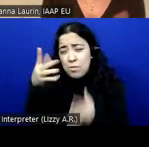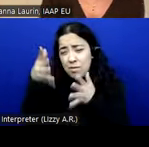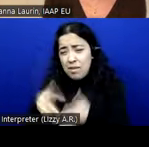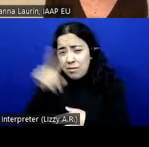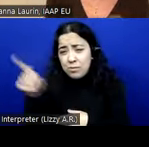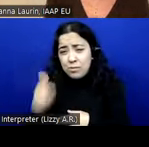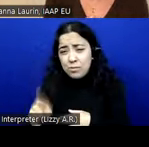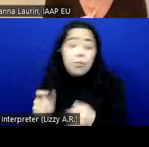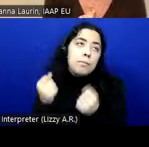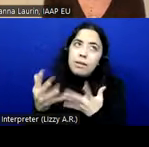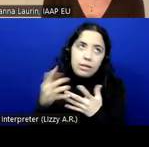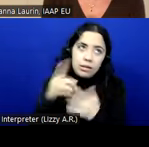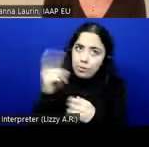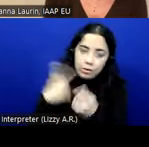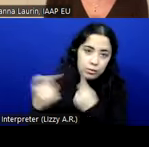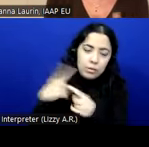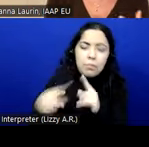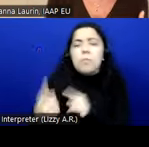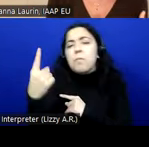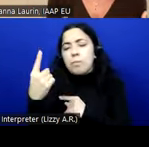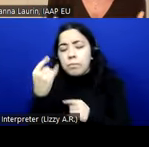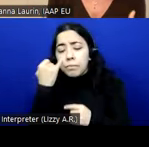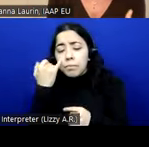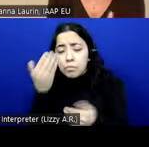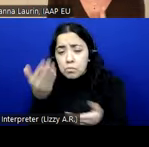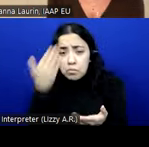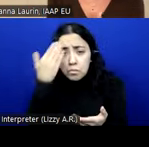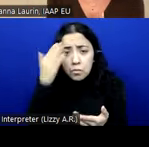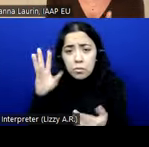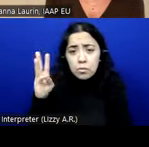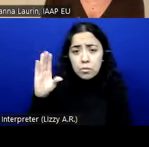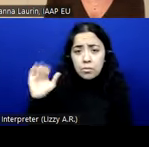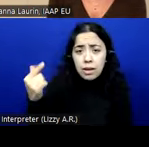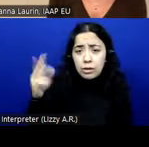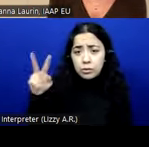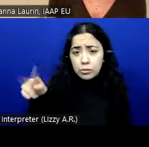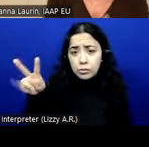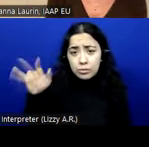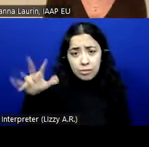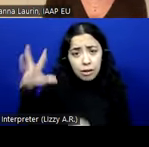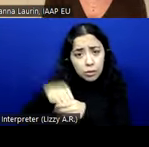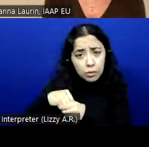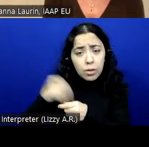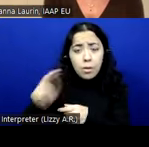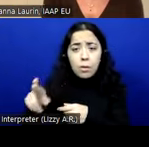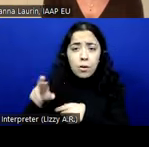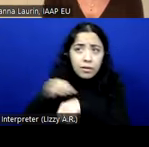we have many questions left but one if we know if the WCAG 2.2 will be included or inference EN 301